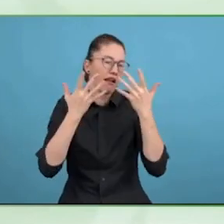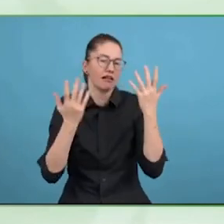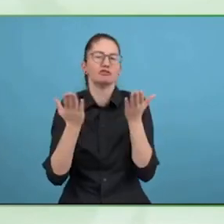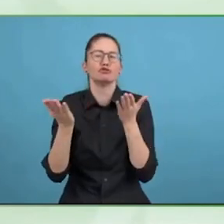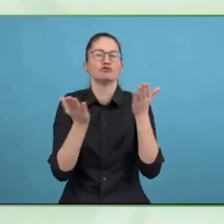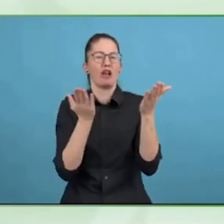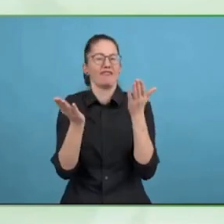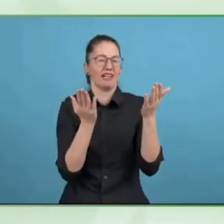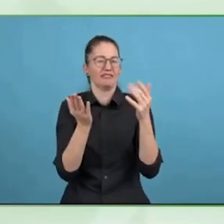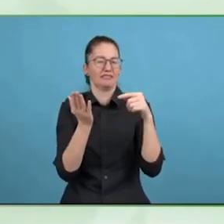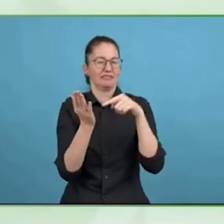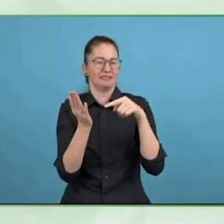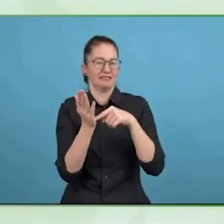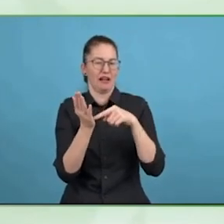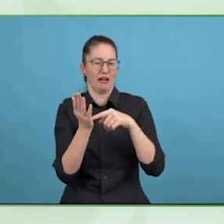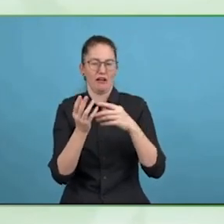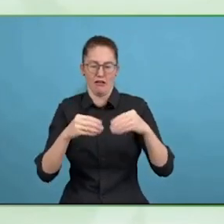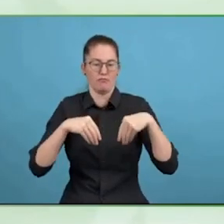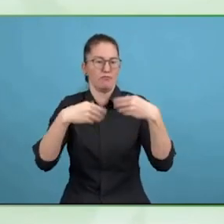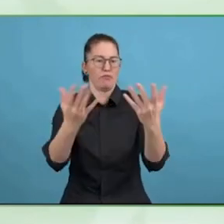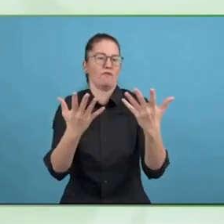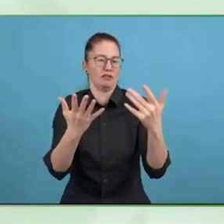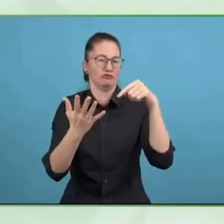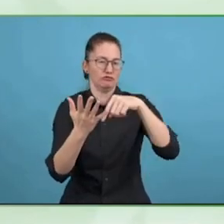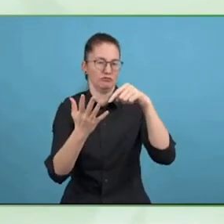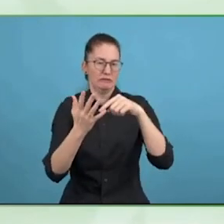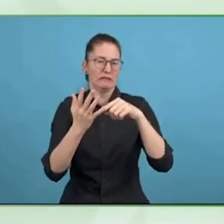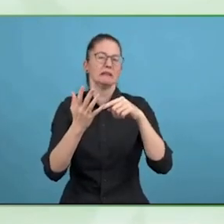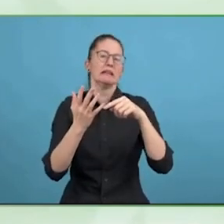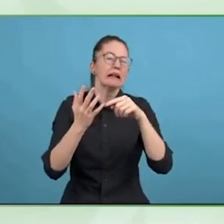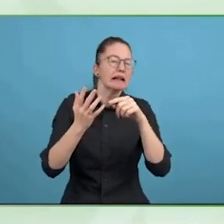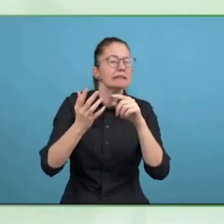And how that is done, under which conditions, and with which kind of